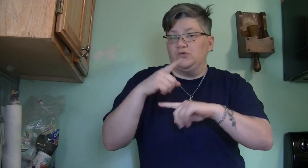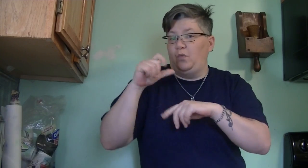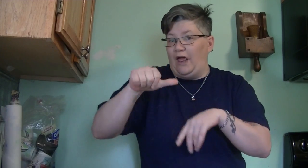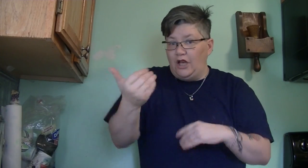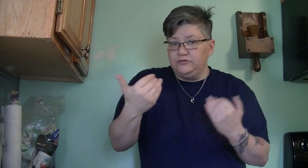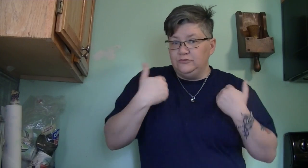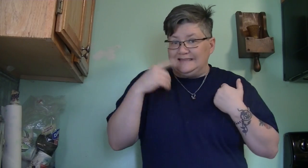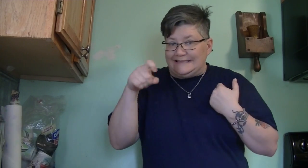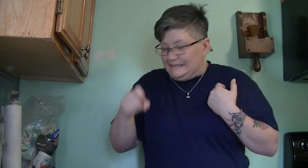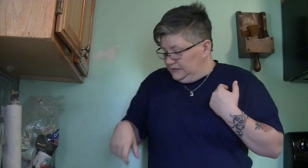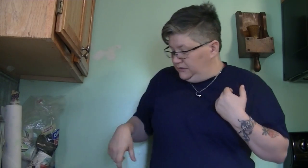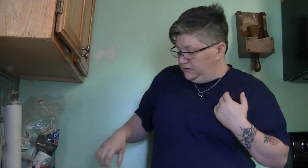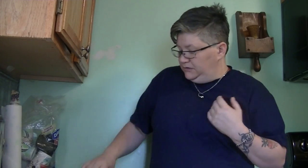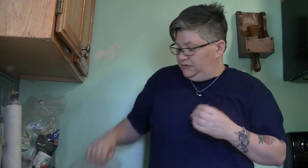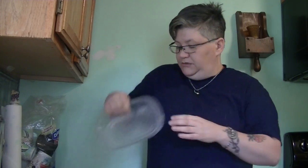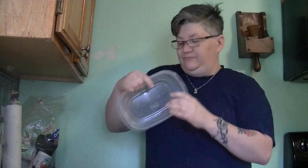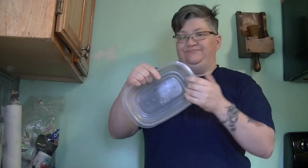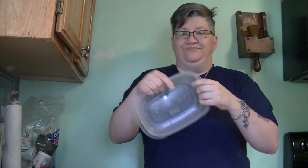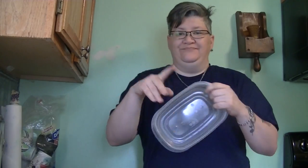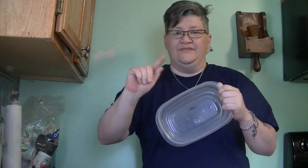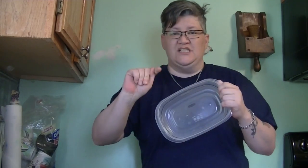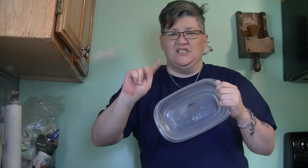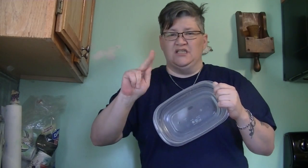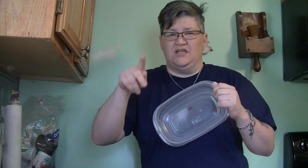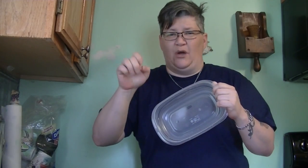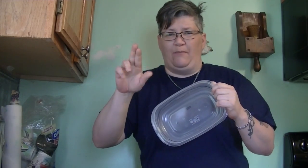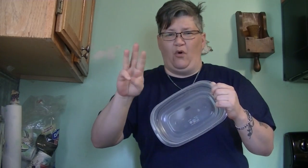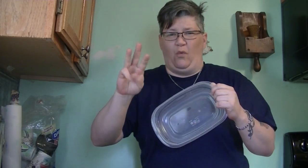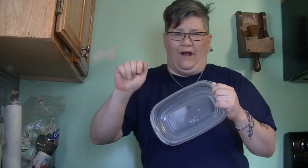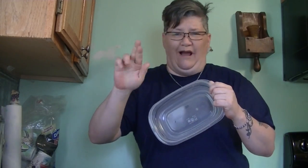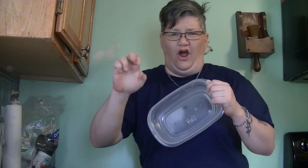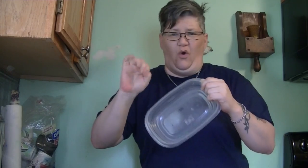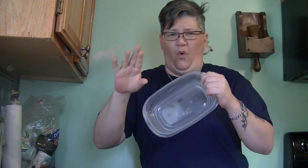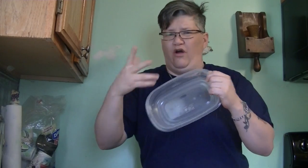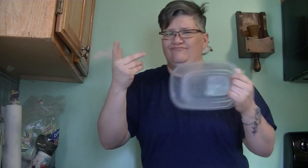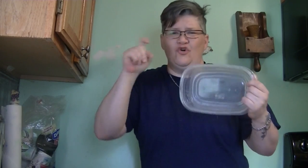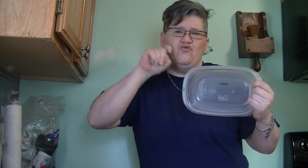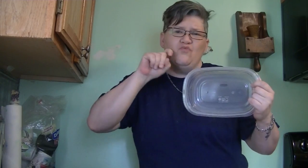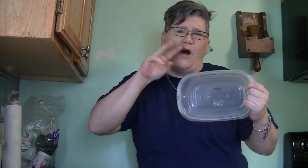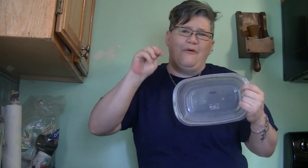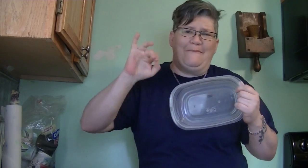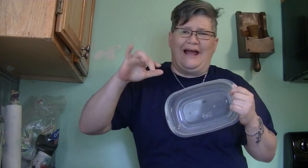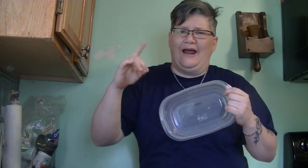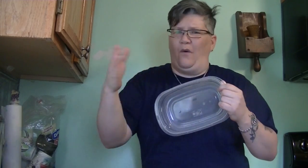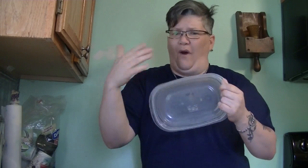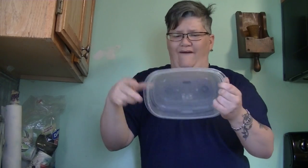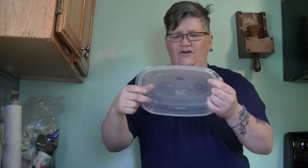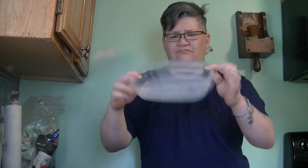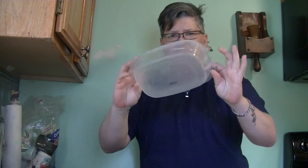Also what else you need tupperware or rubbermaid or whatever